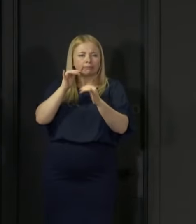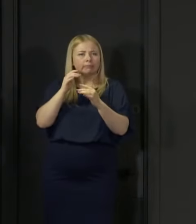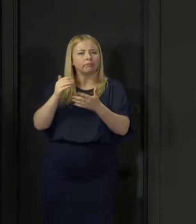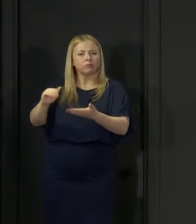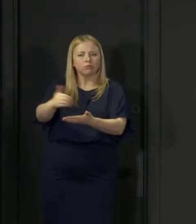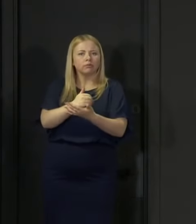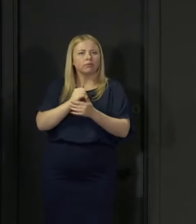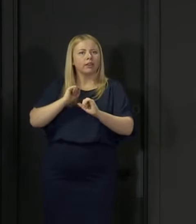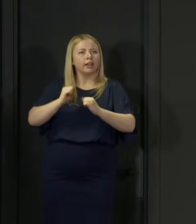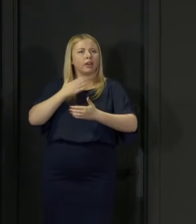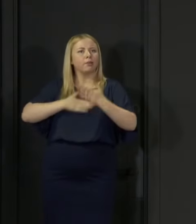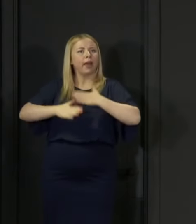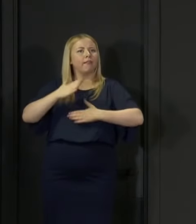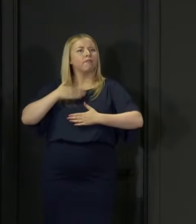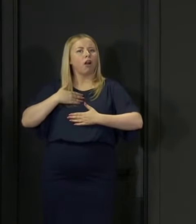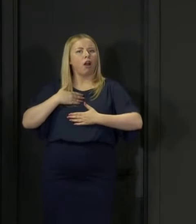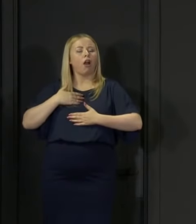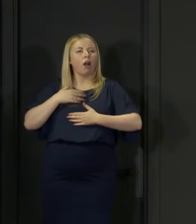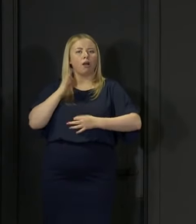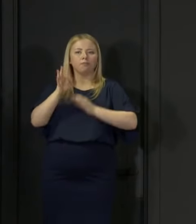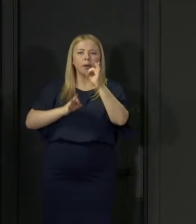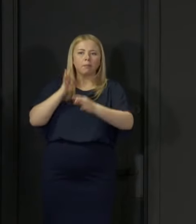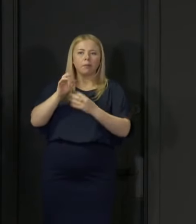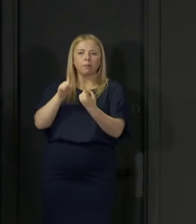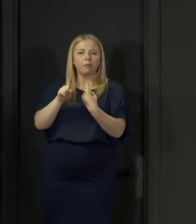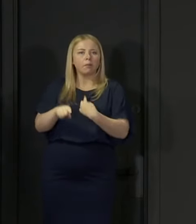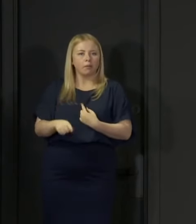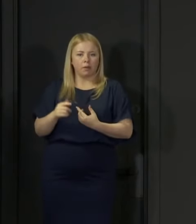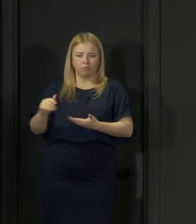The surveys are run every two weeks and they ask about a range of different topics from